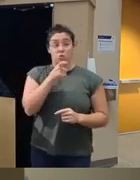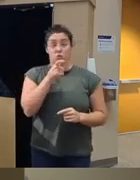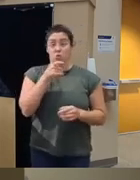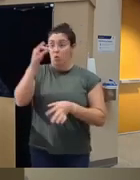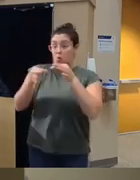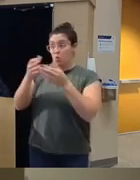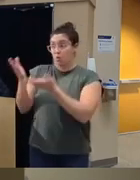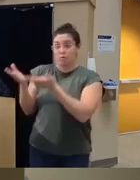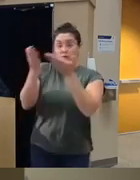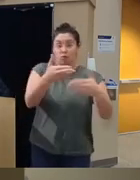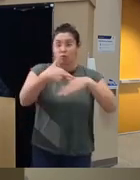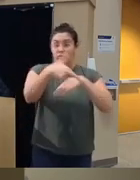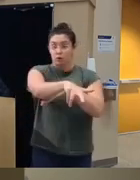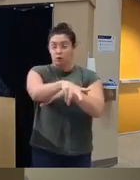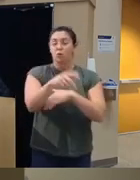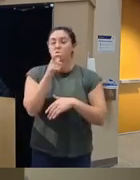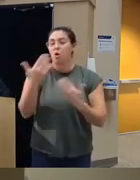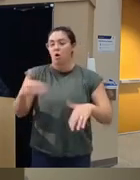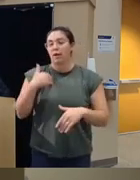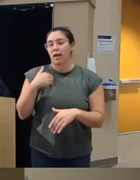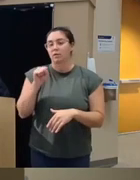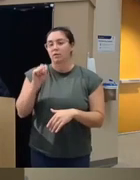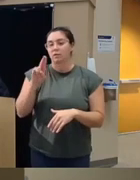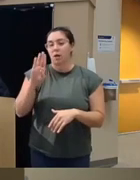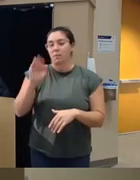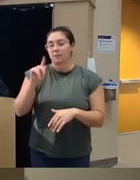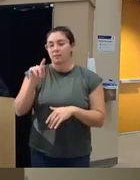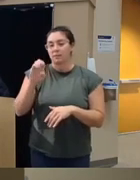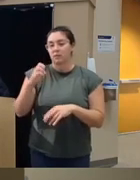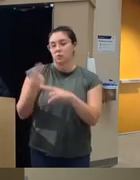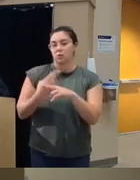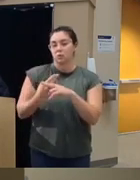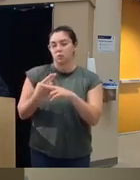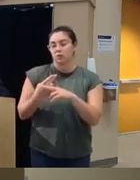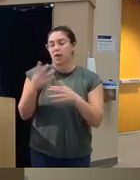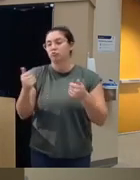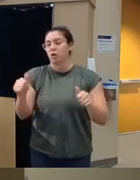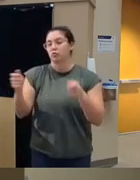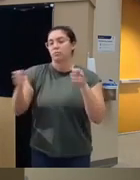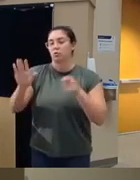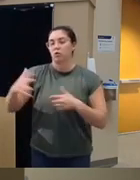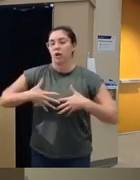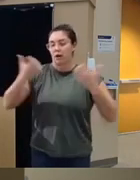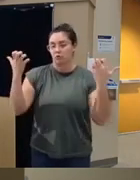problems um with substance use and and managing their anger and um to be in the study it was just